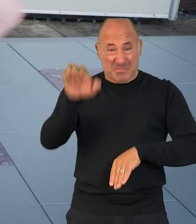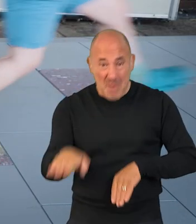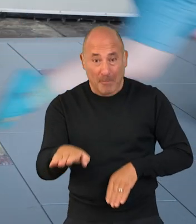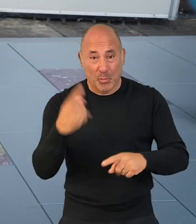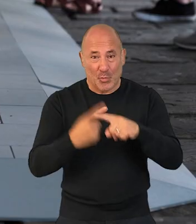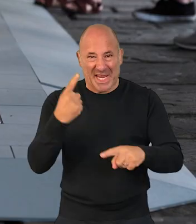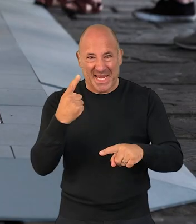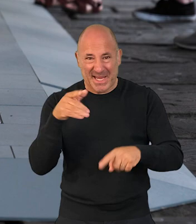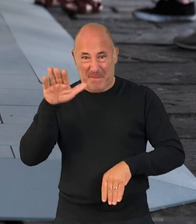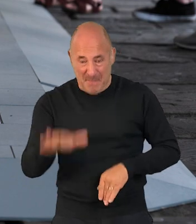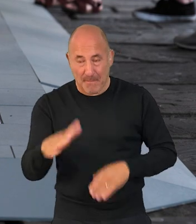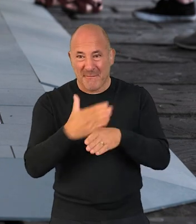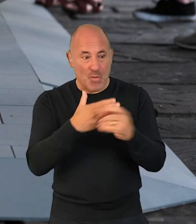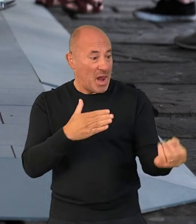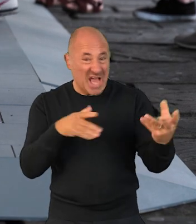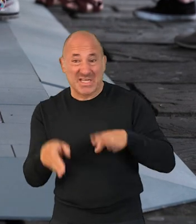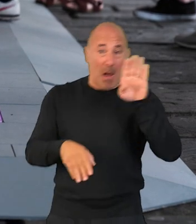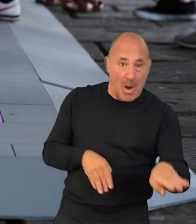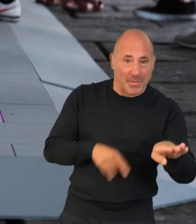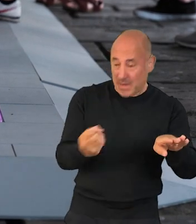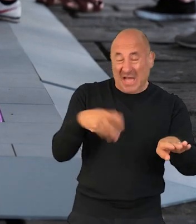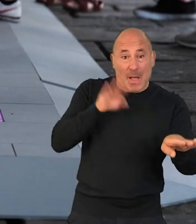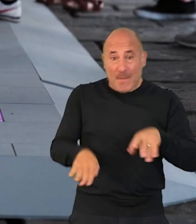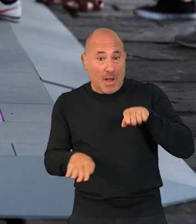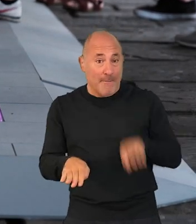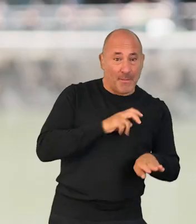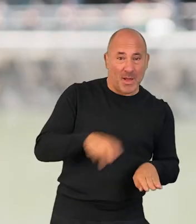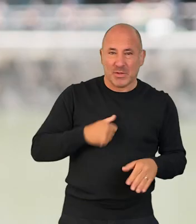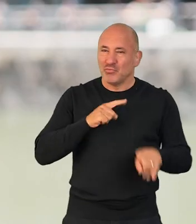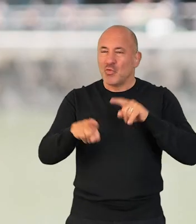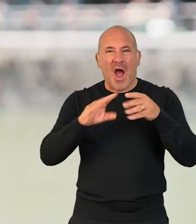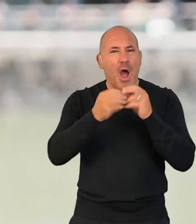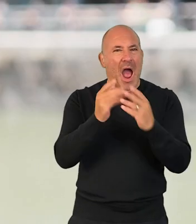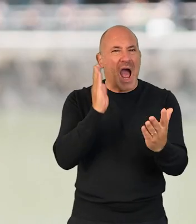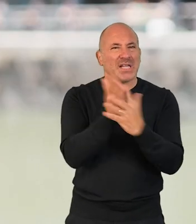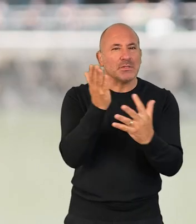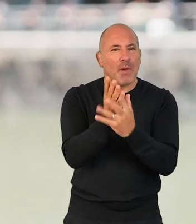and get to it in time and tap on it before another one lights up. We've tried to make it as accessible as possible,